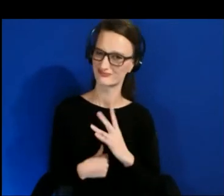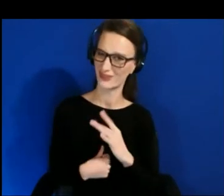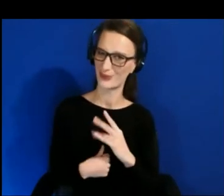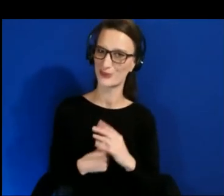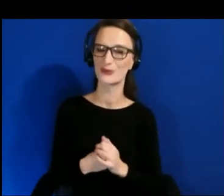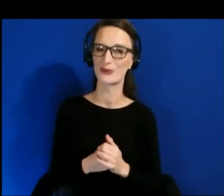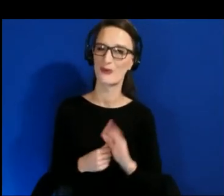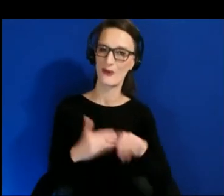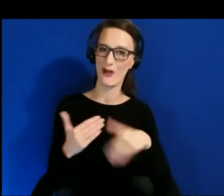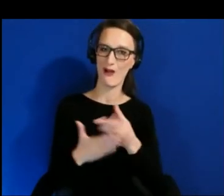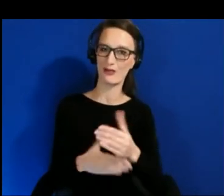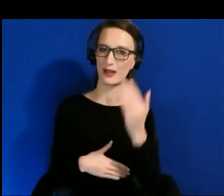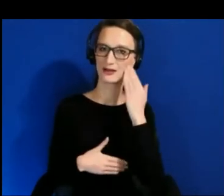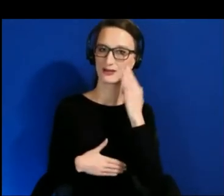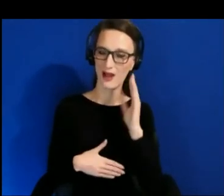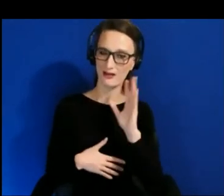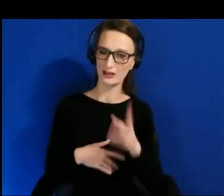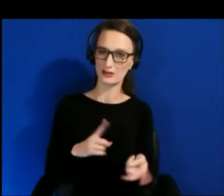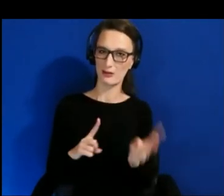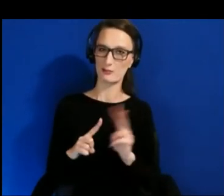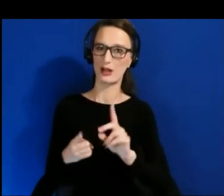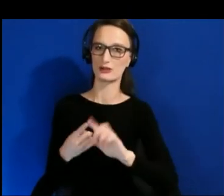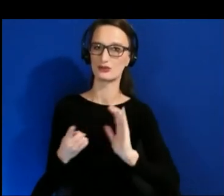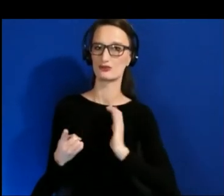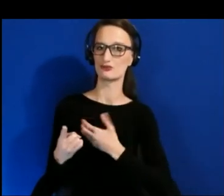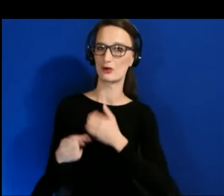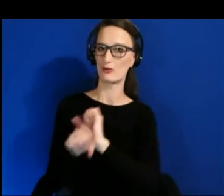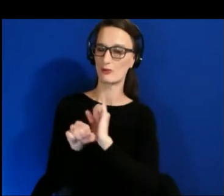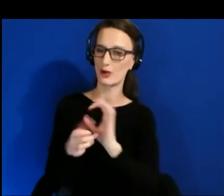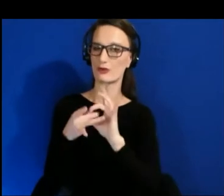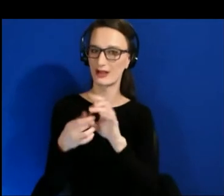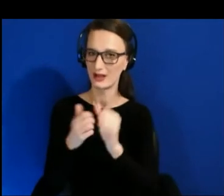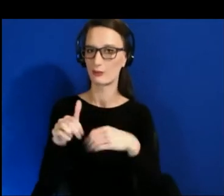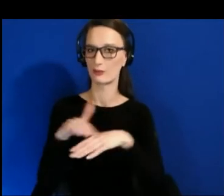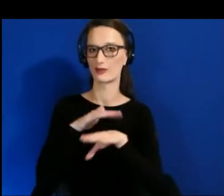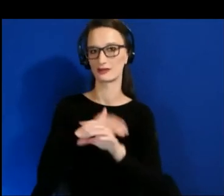So, you know, it's really important that we brought these folks in at the very beginning,